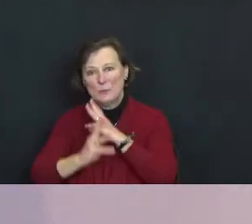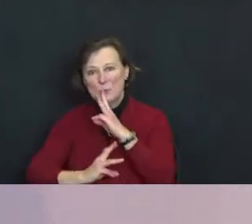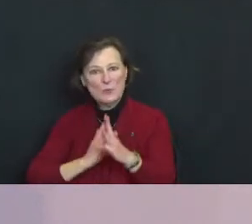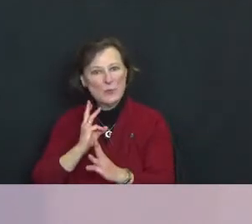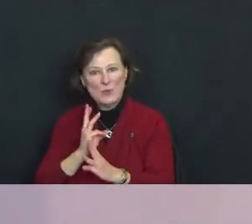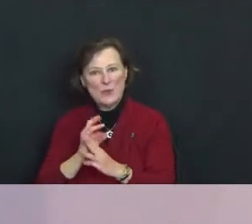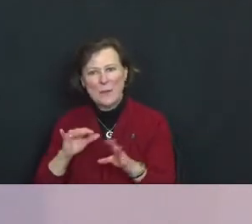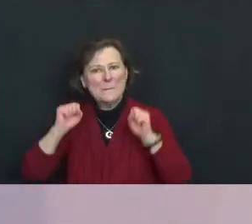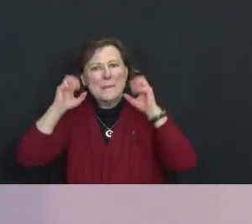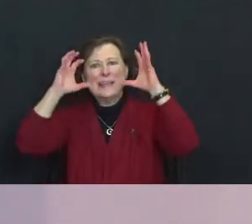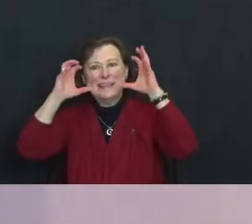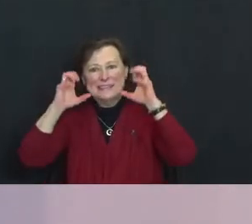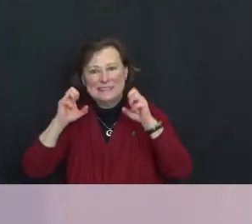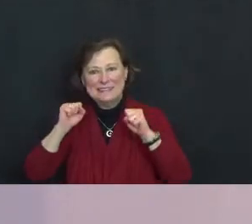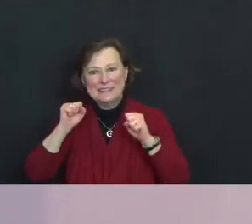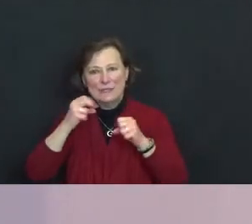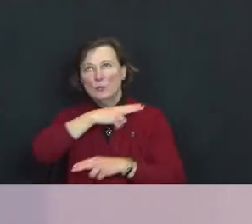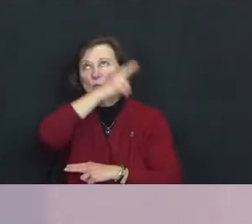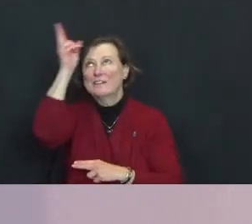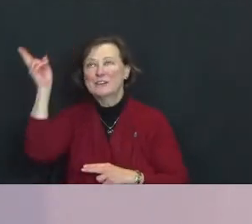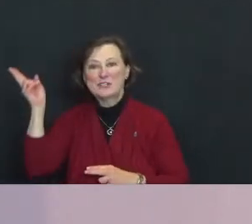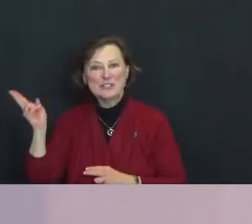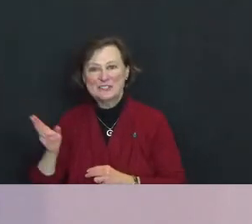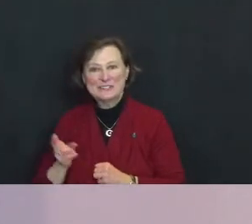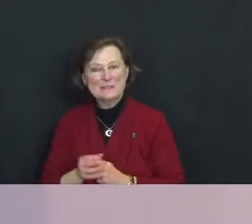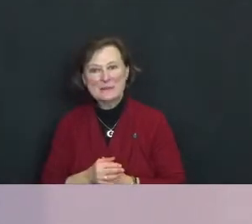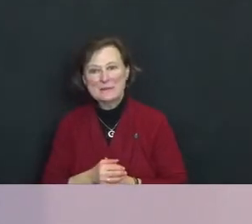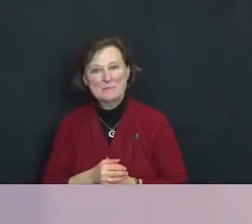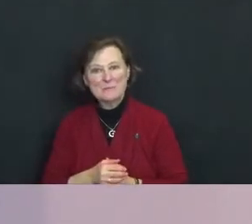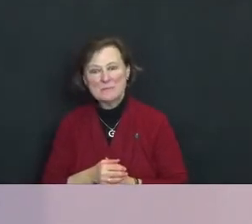amazing universe.